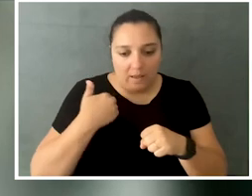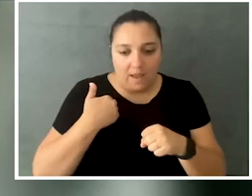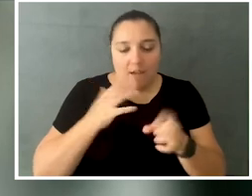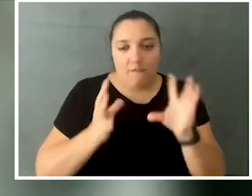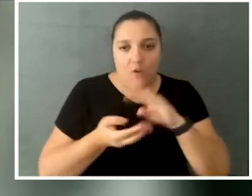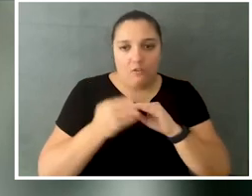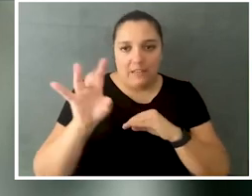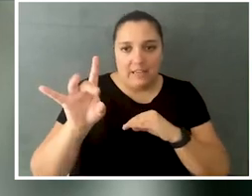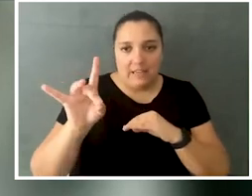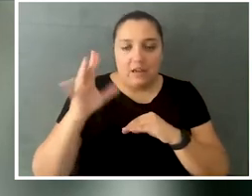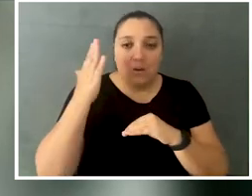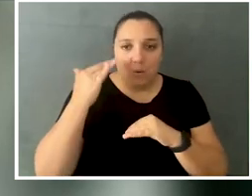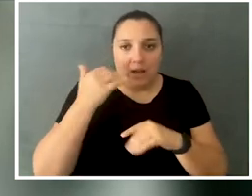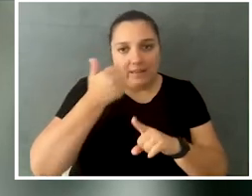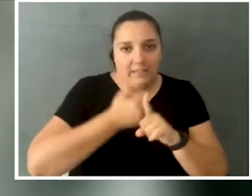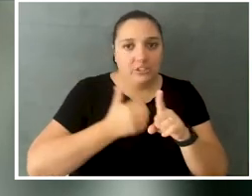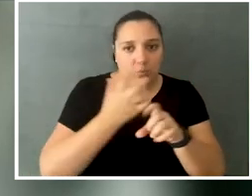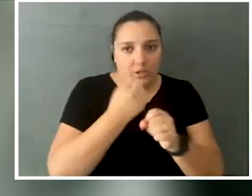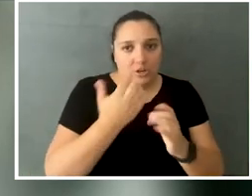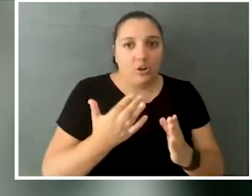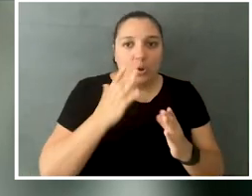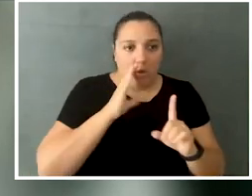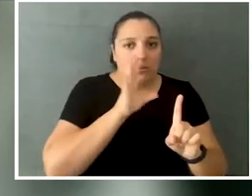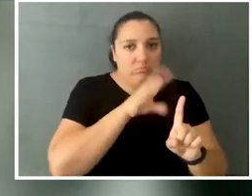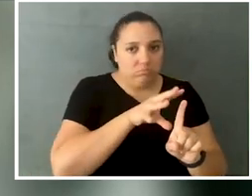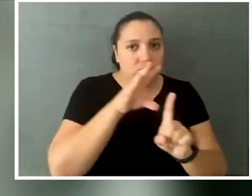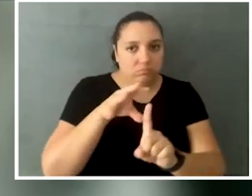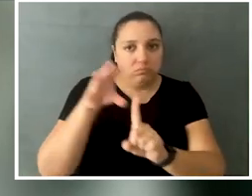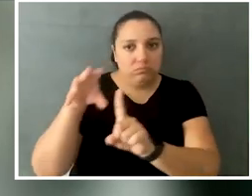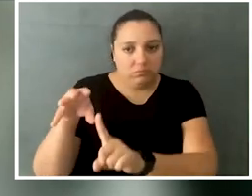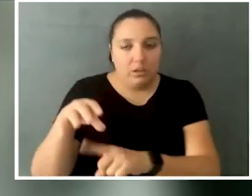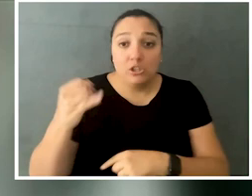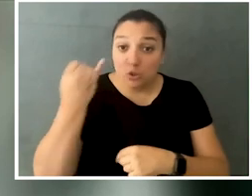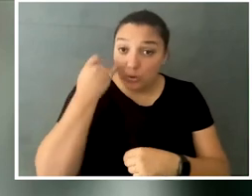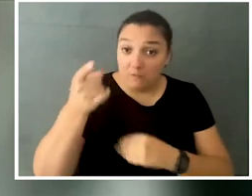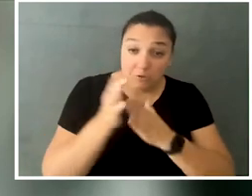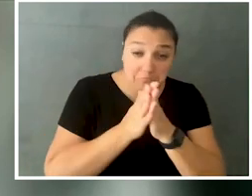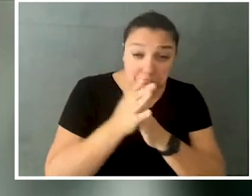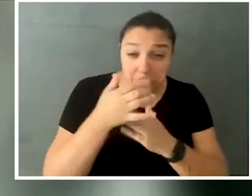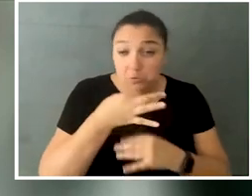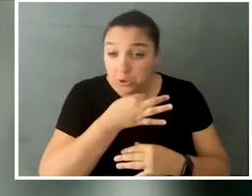because each one of our six winners gets their video done. So, yeah, if you're curious to see what kind of work the students were doing